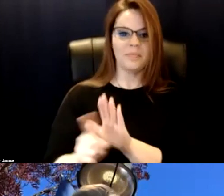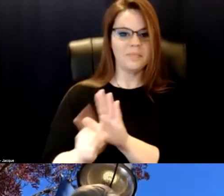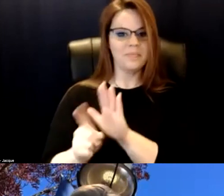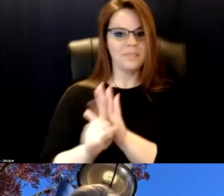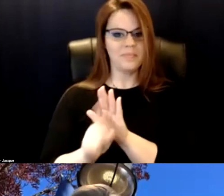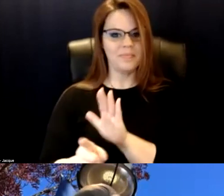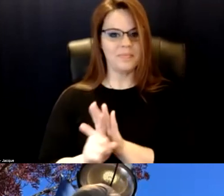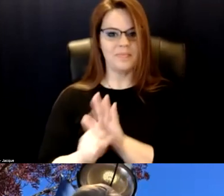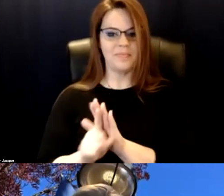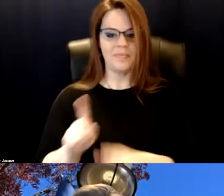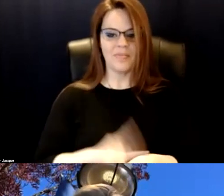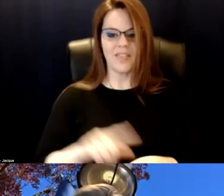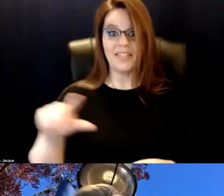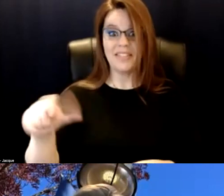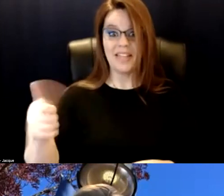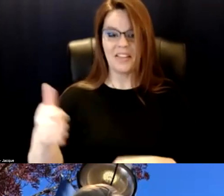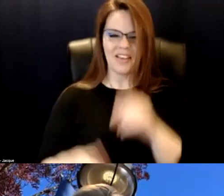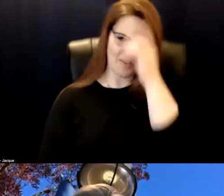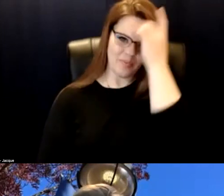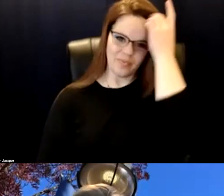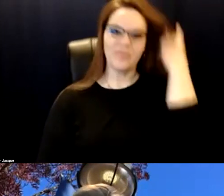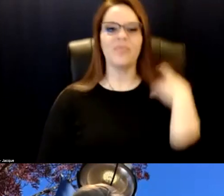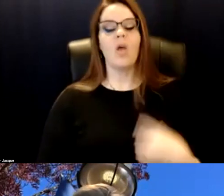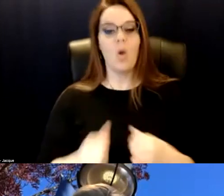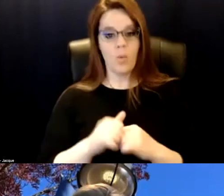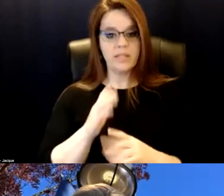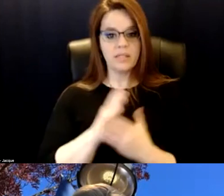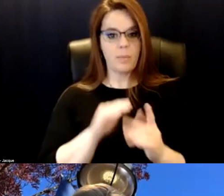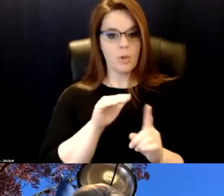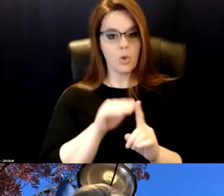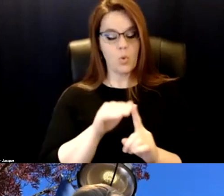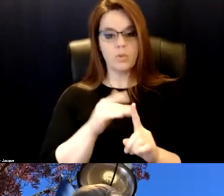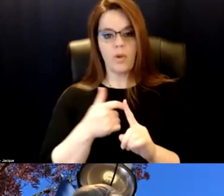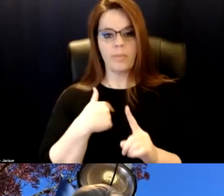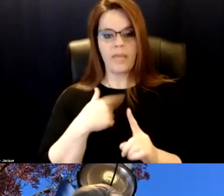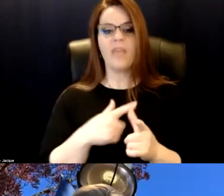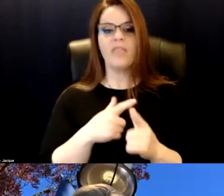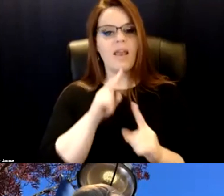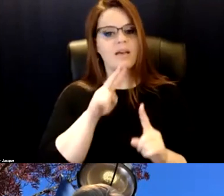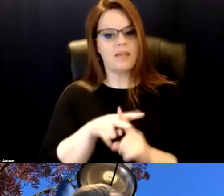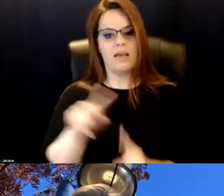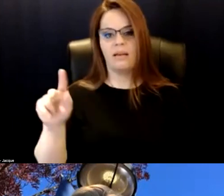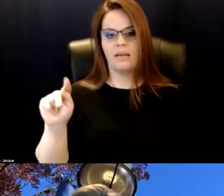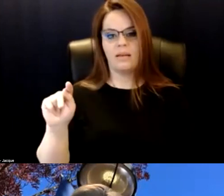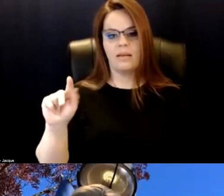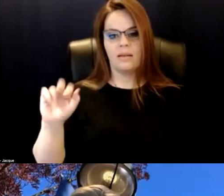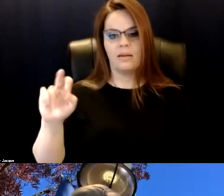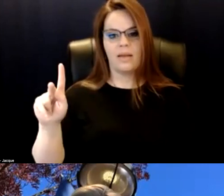It's 10 o'clock. With some cues for me then assigned task blocks. I provide blank weekly templates.